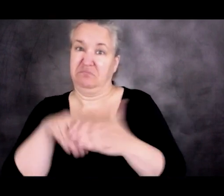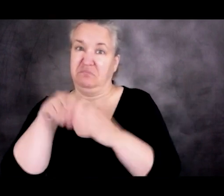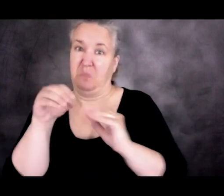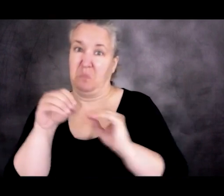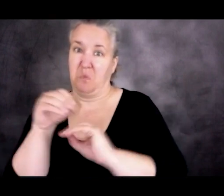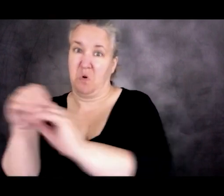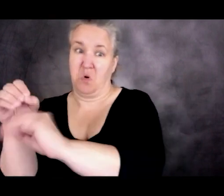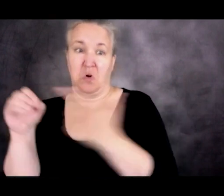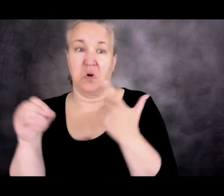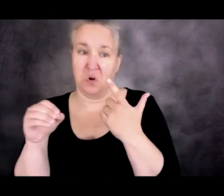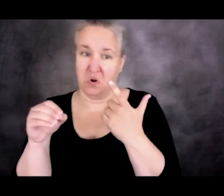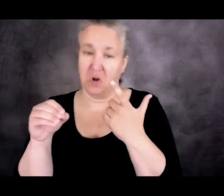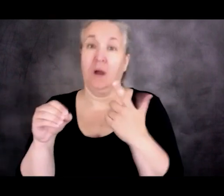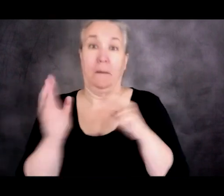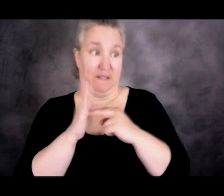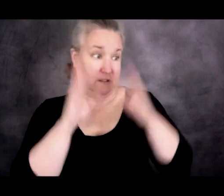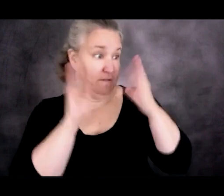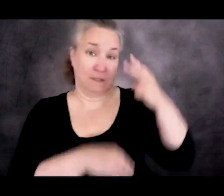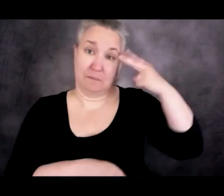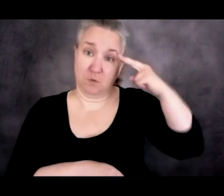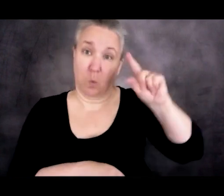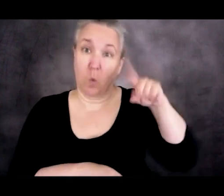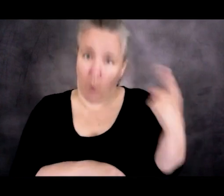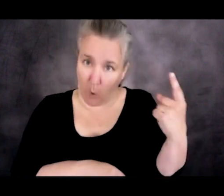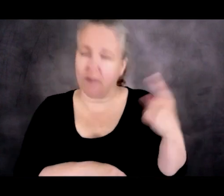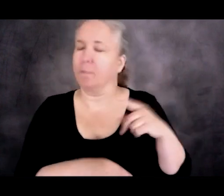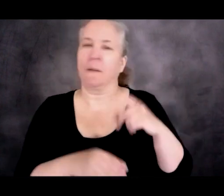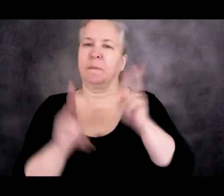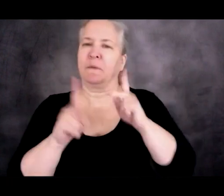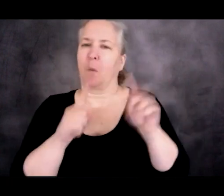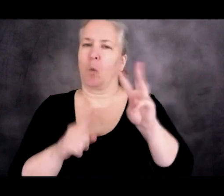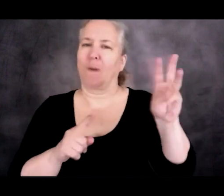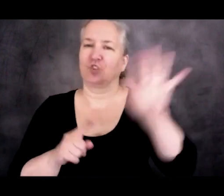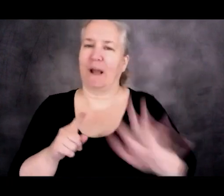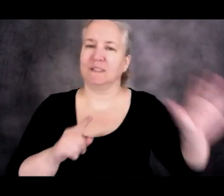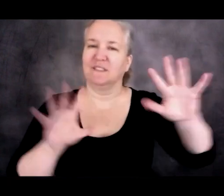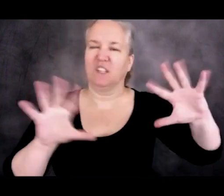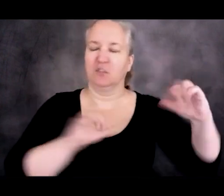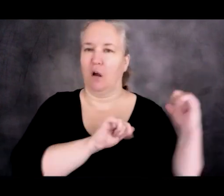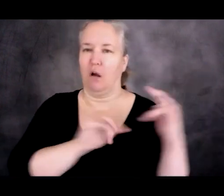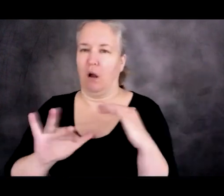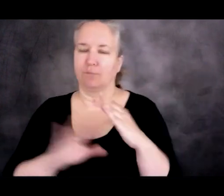not just those who are arriving from Mexico directly. There's a cost to these policies.